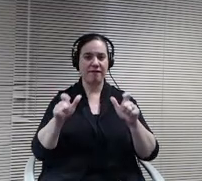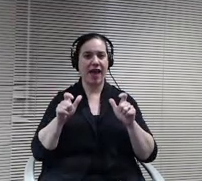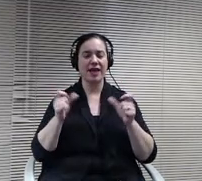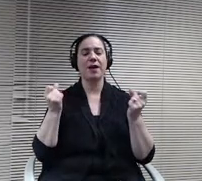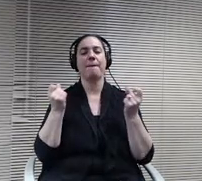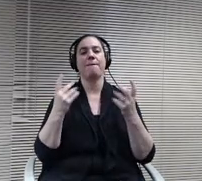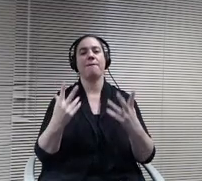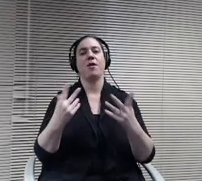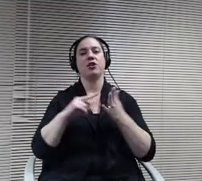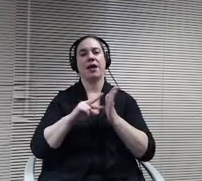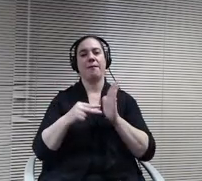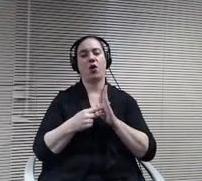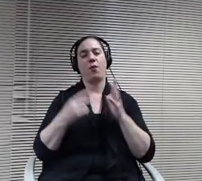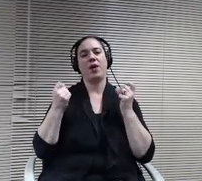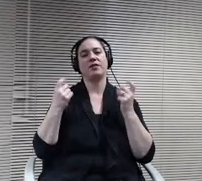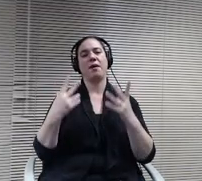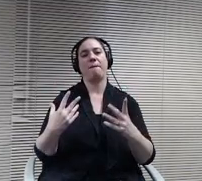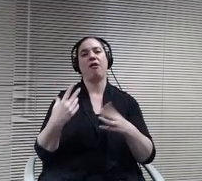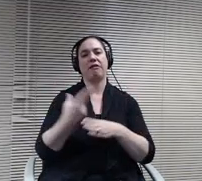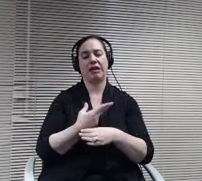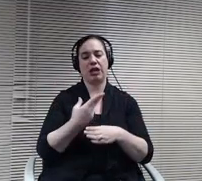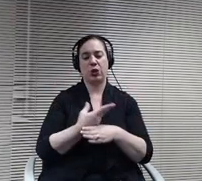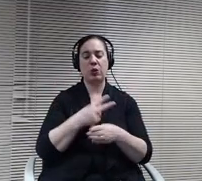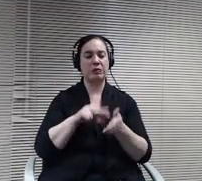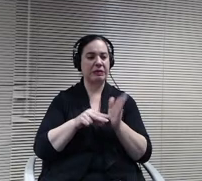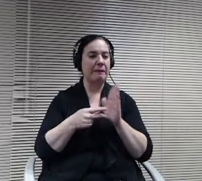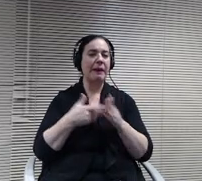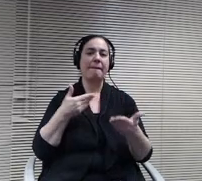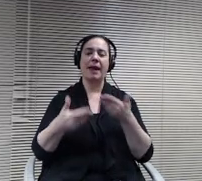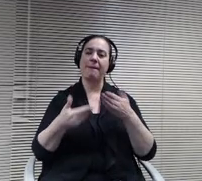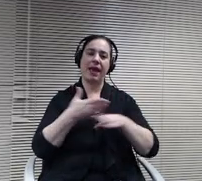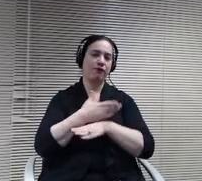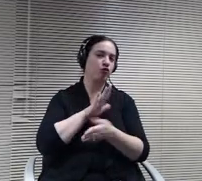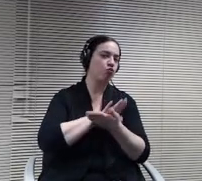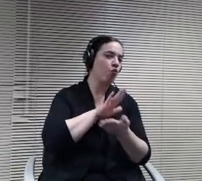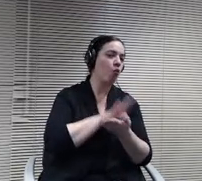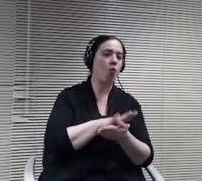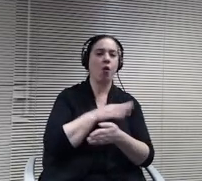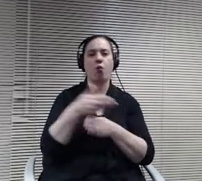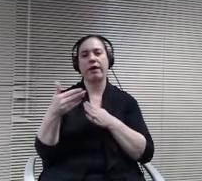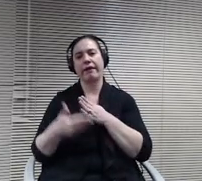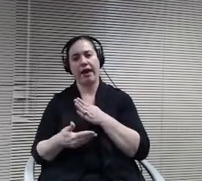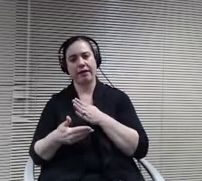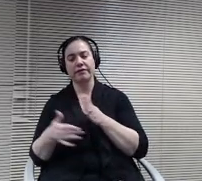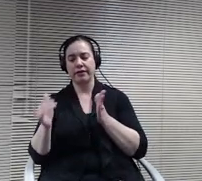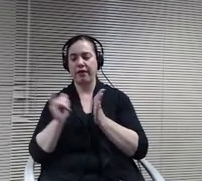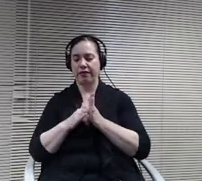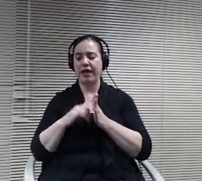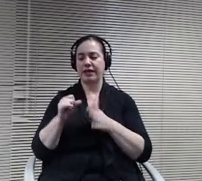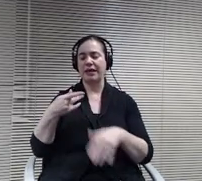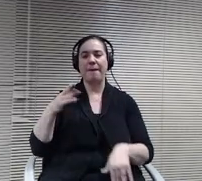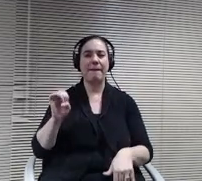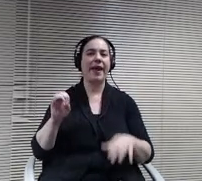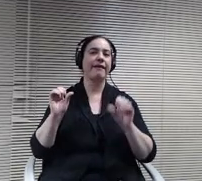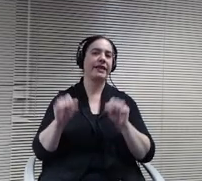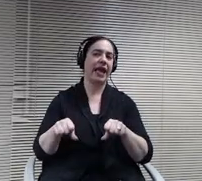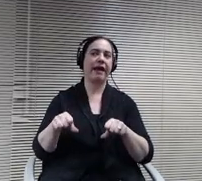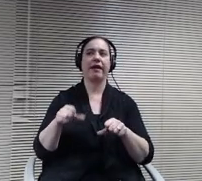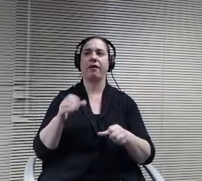after school weekends. Maker space could be used by robotics. Could be used by other groups, clubs that would have would have